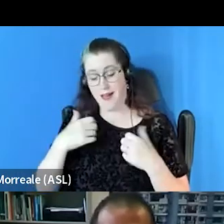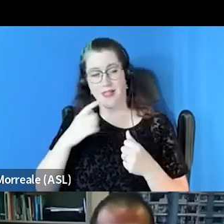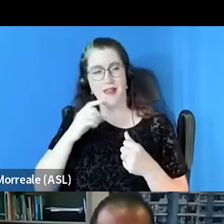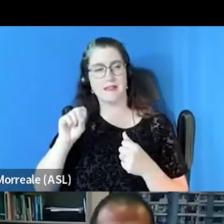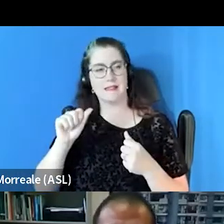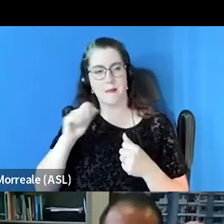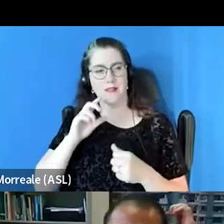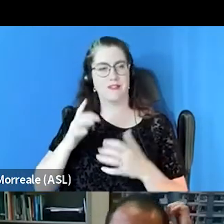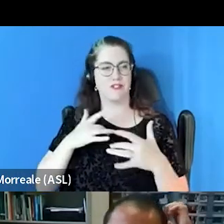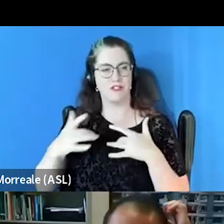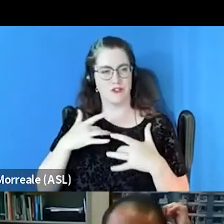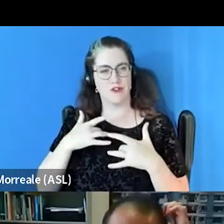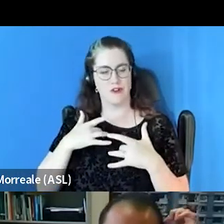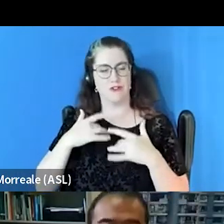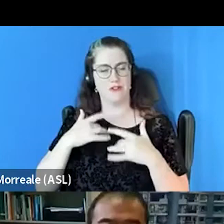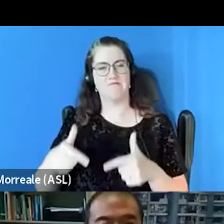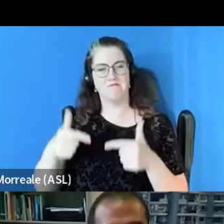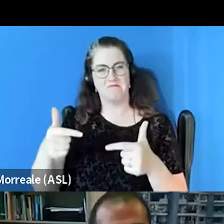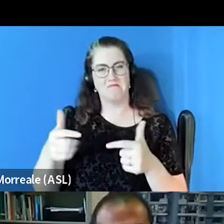And we have 30 units of transitional that we help people